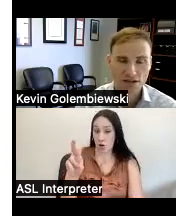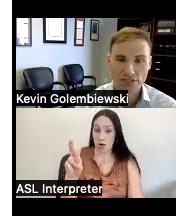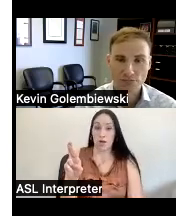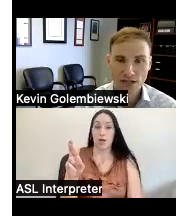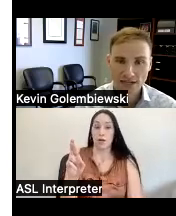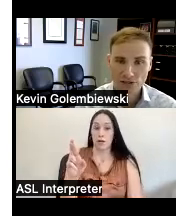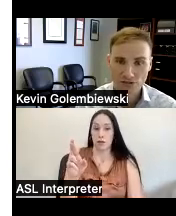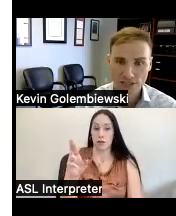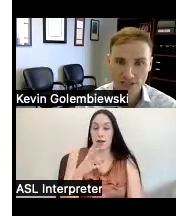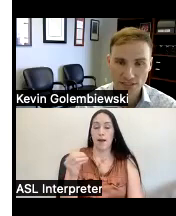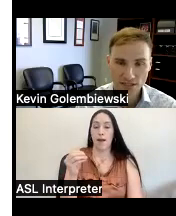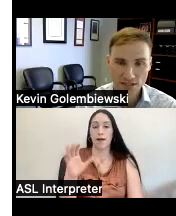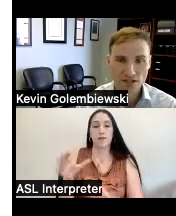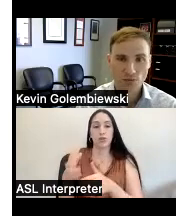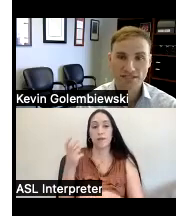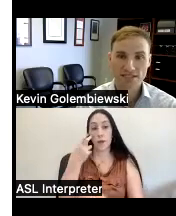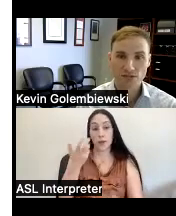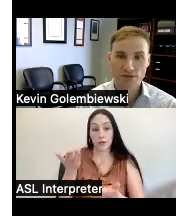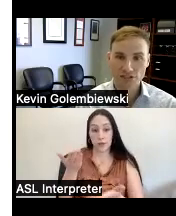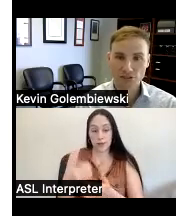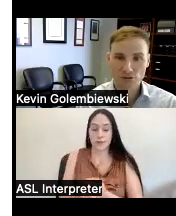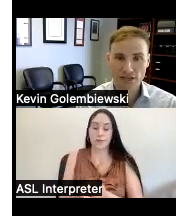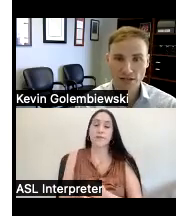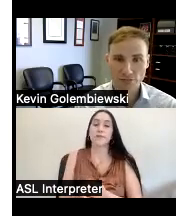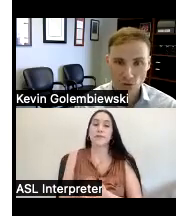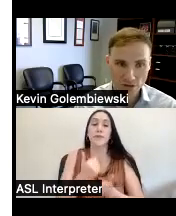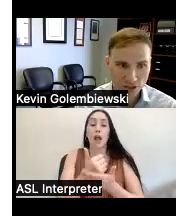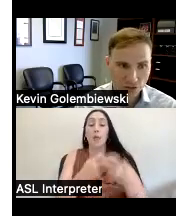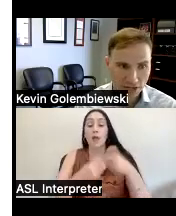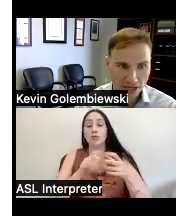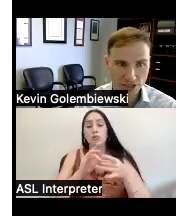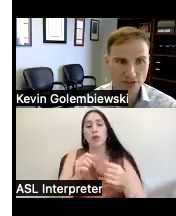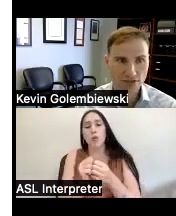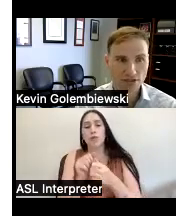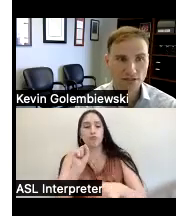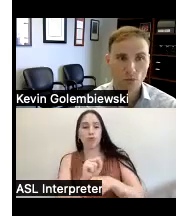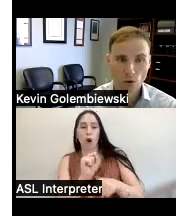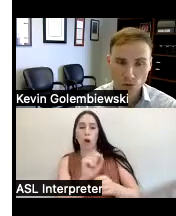the division of blind Services we assist with issues related employment discrimination work